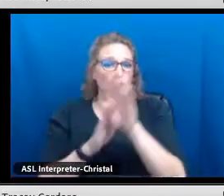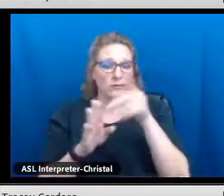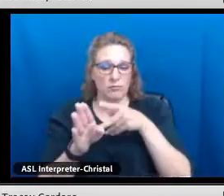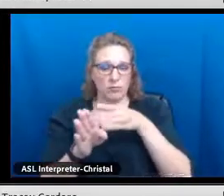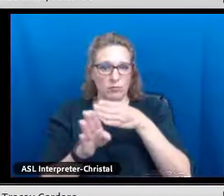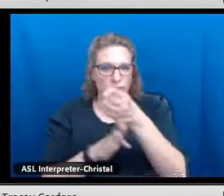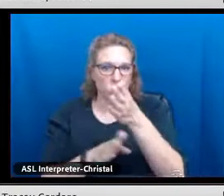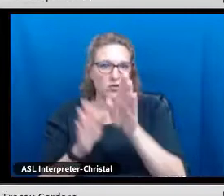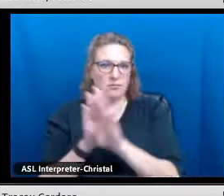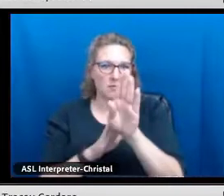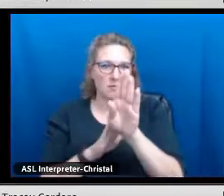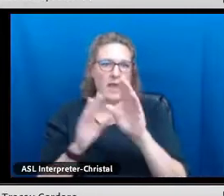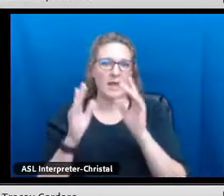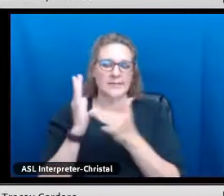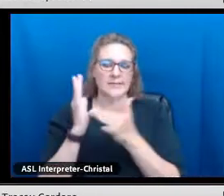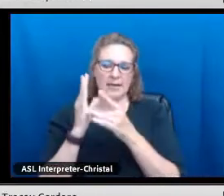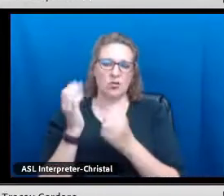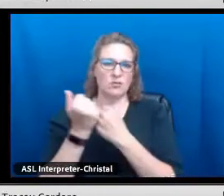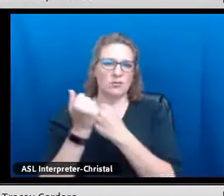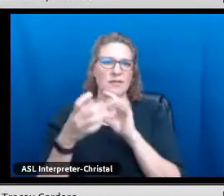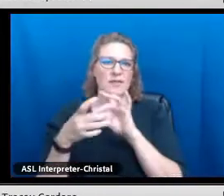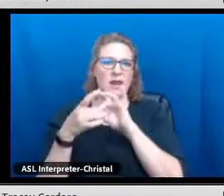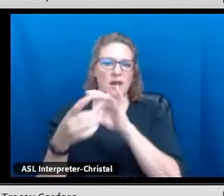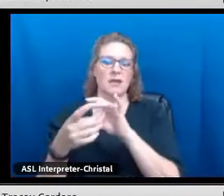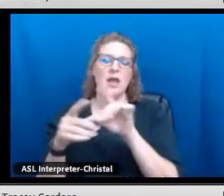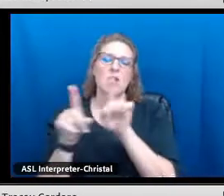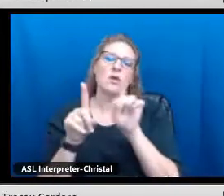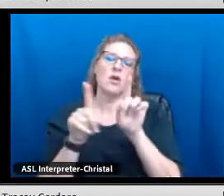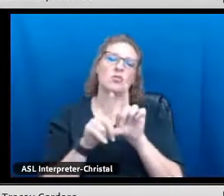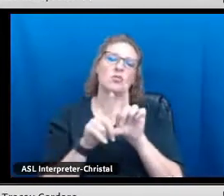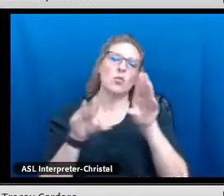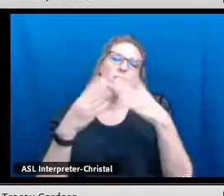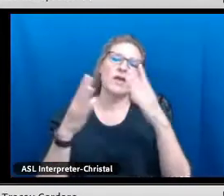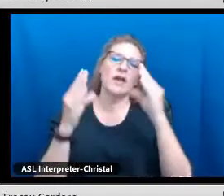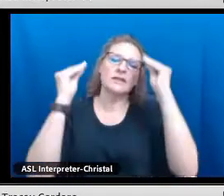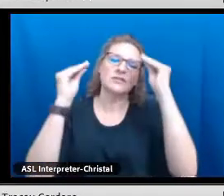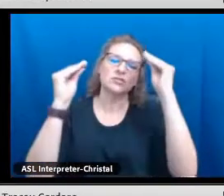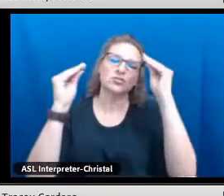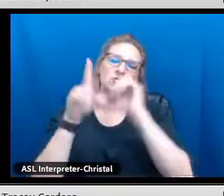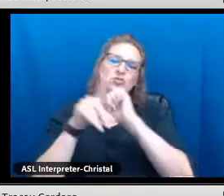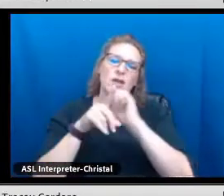We do professional development and technical assistance aligning to what I just said, and